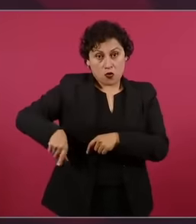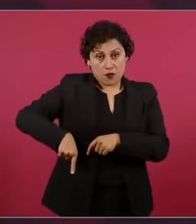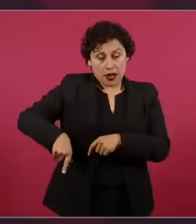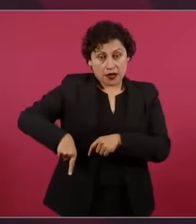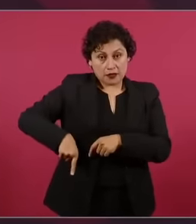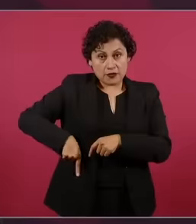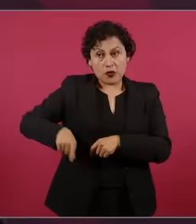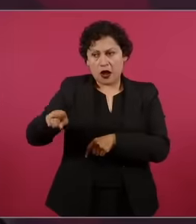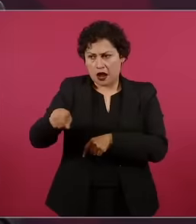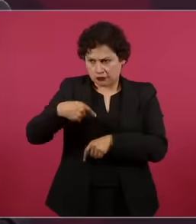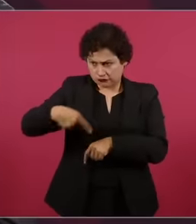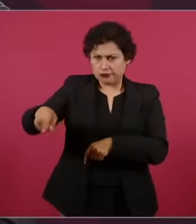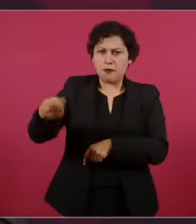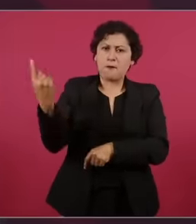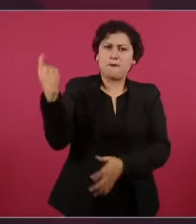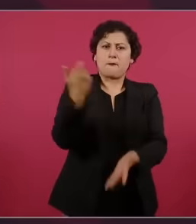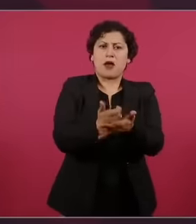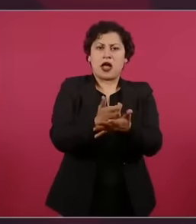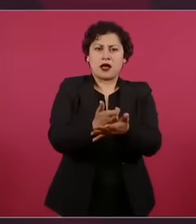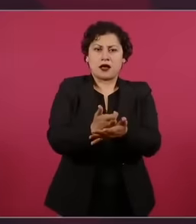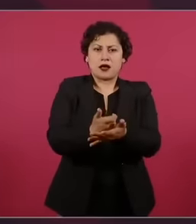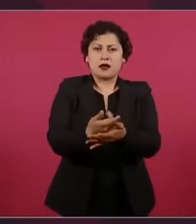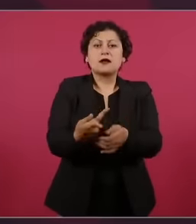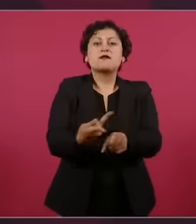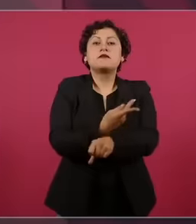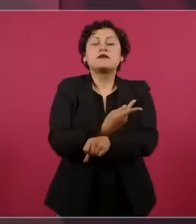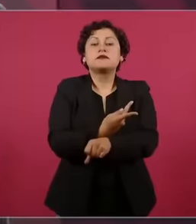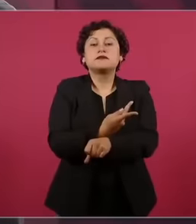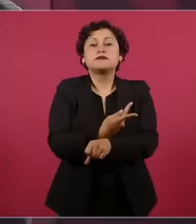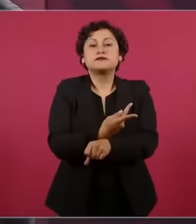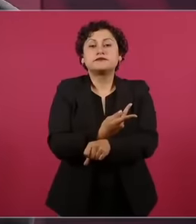has a